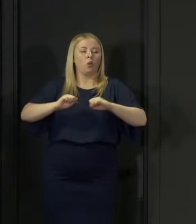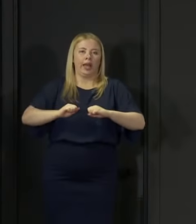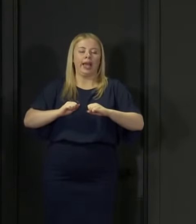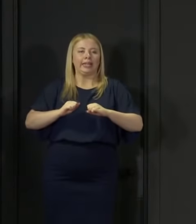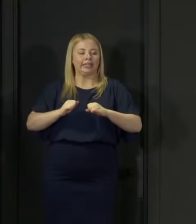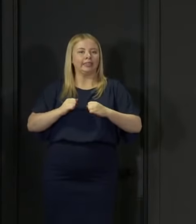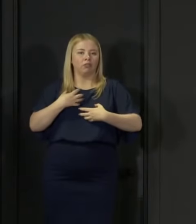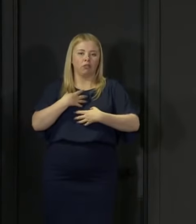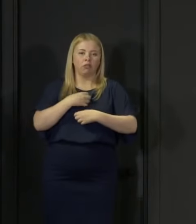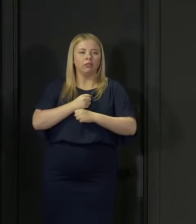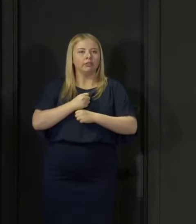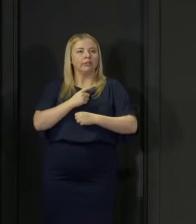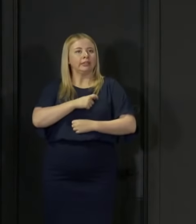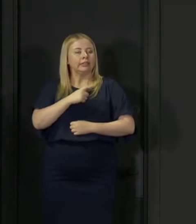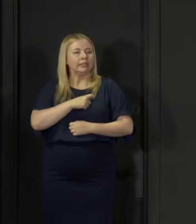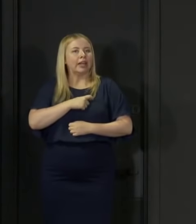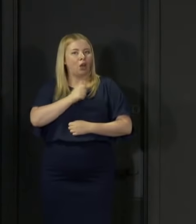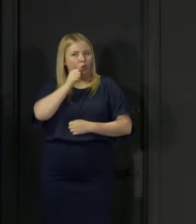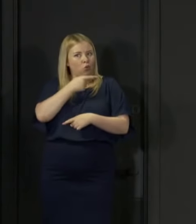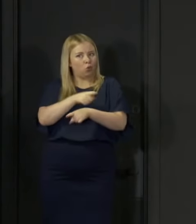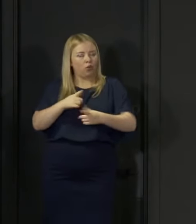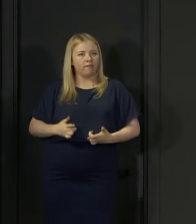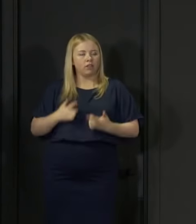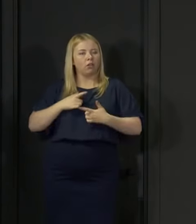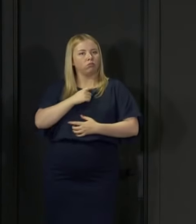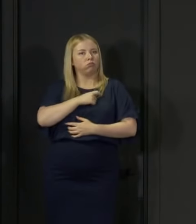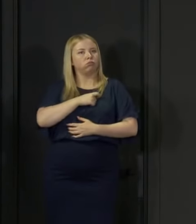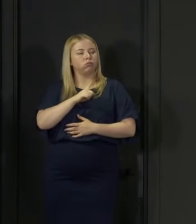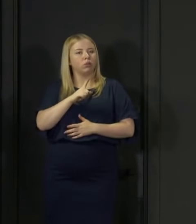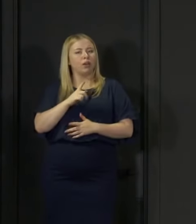and I really do hope that you got the exams results that you wanted.